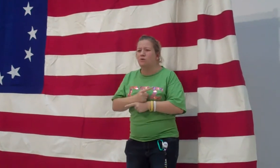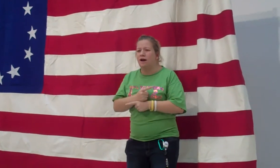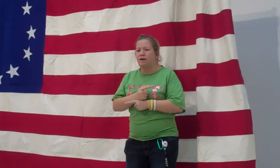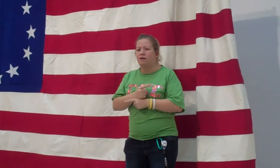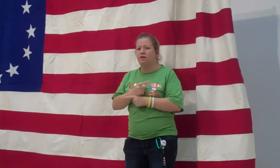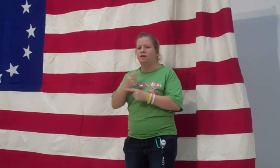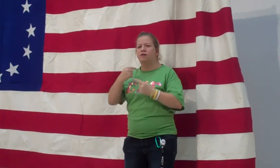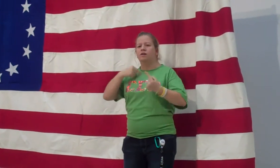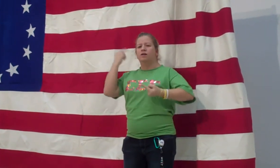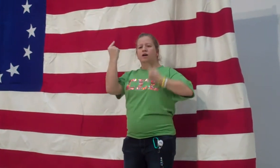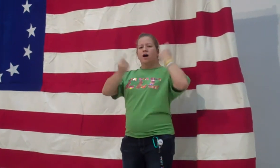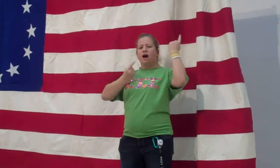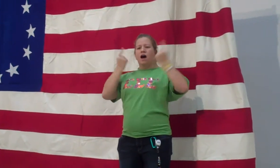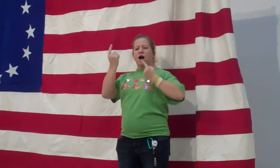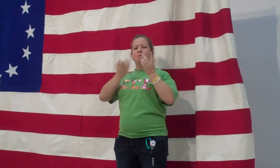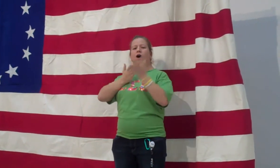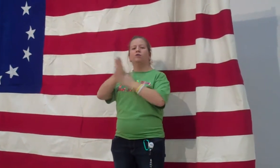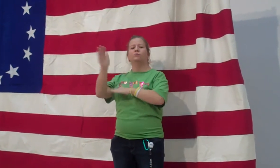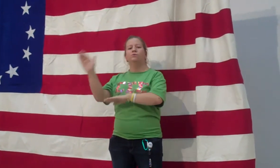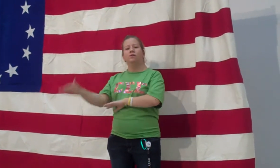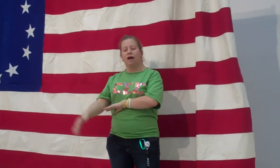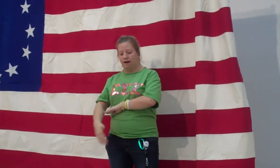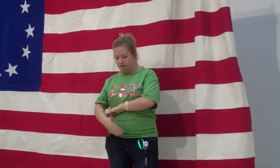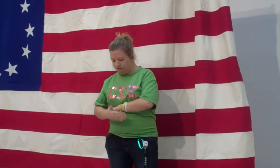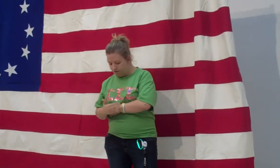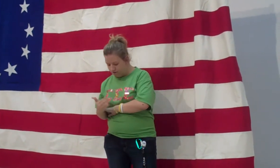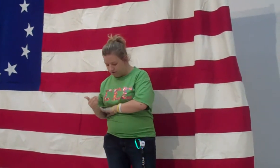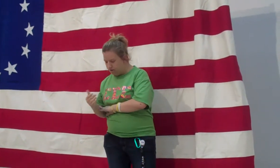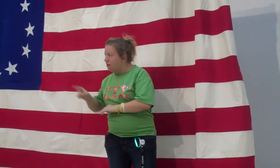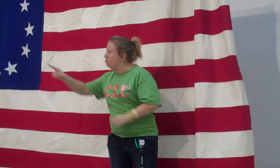Did I make the choice right? I ponder through the night.